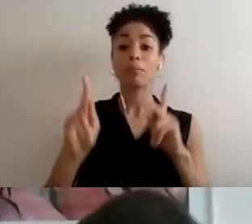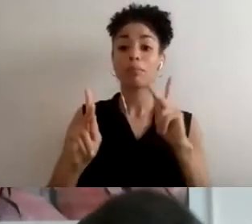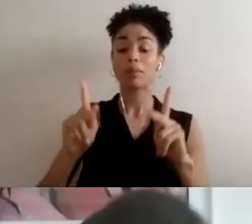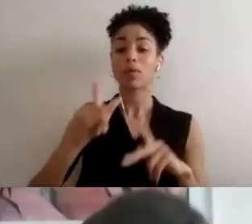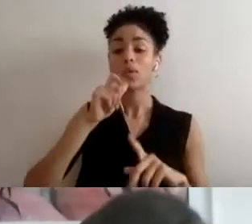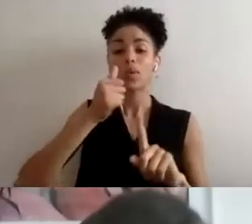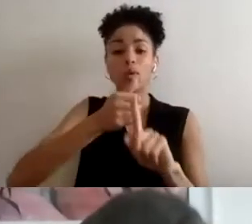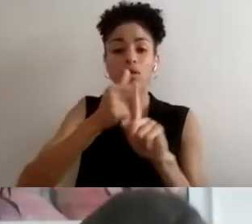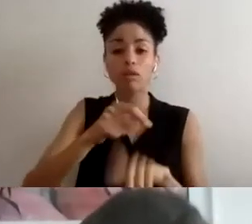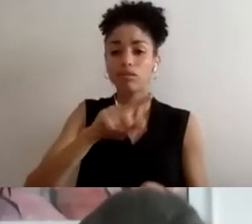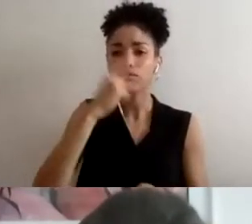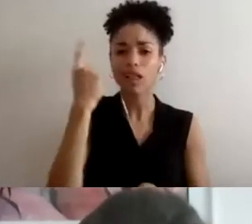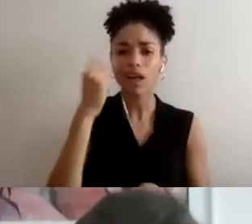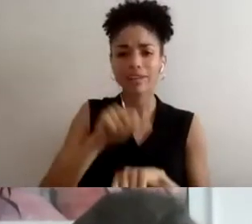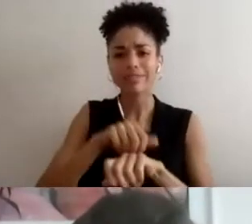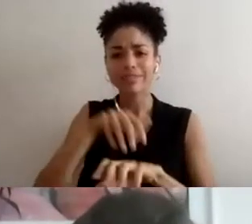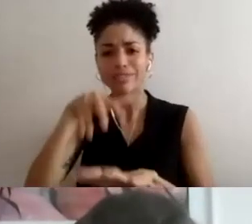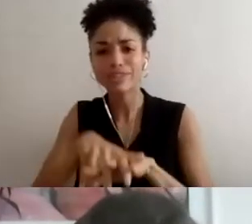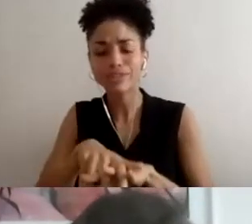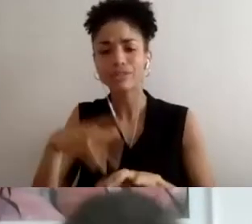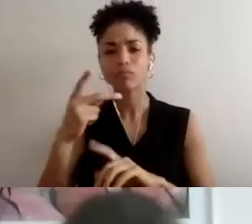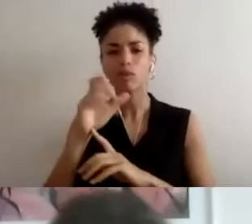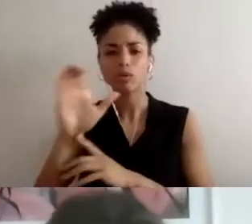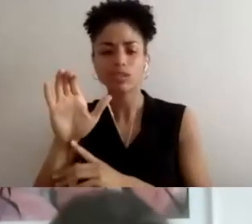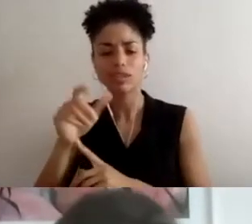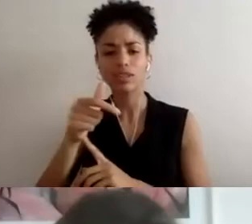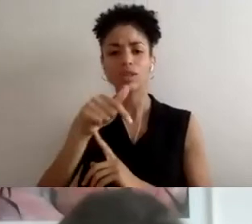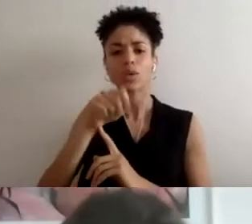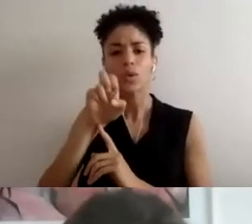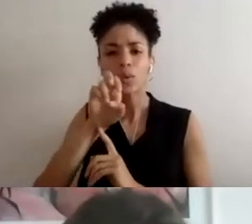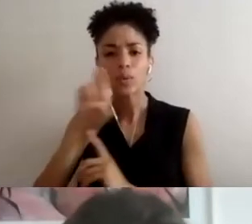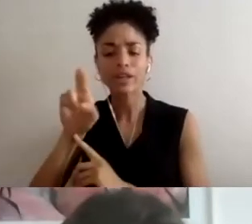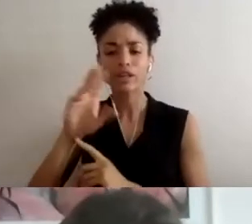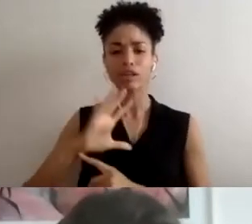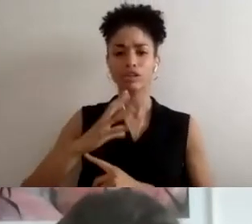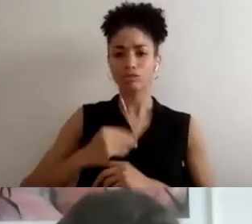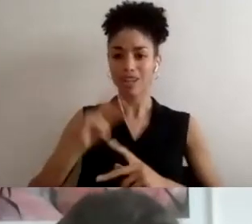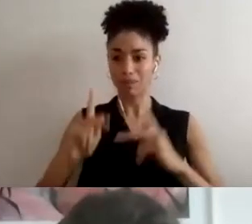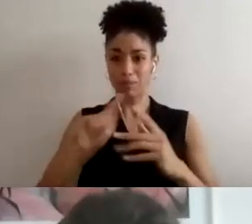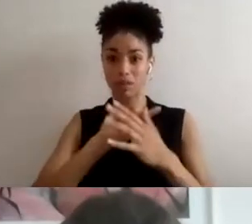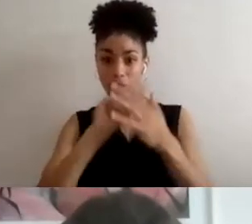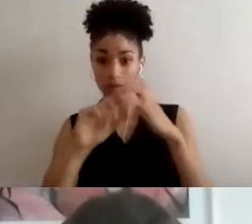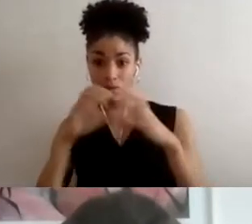indigenous, and people of color and queer and trans folks who have been doing this